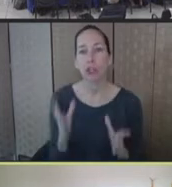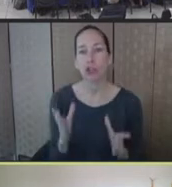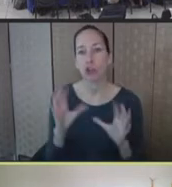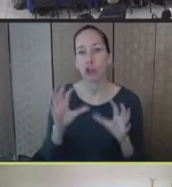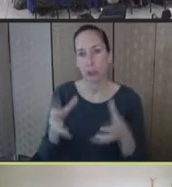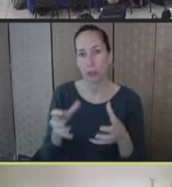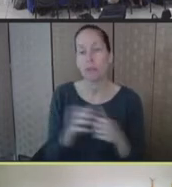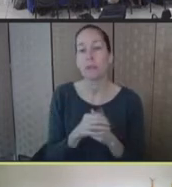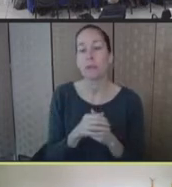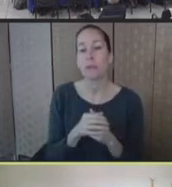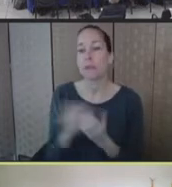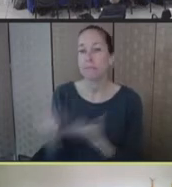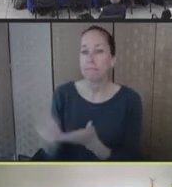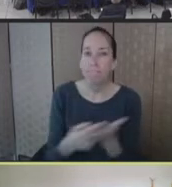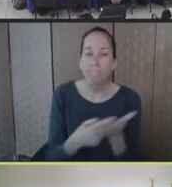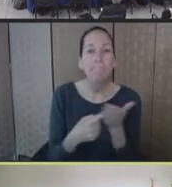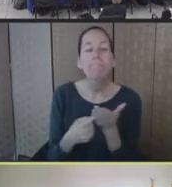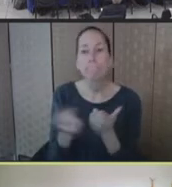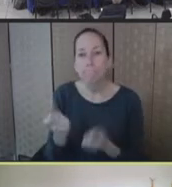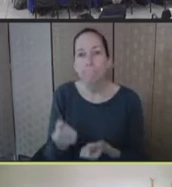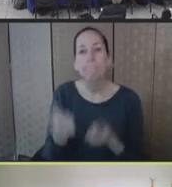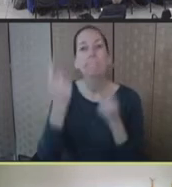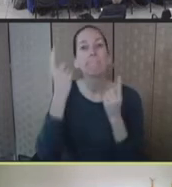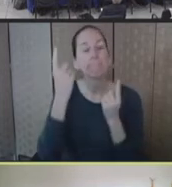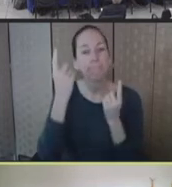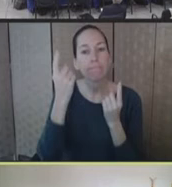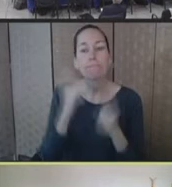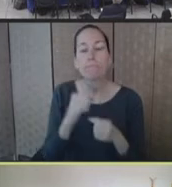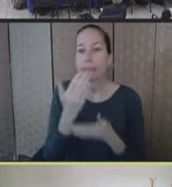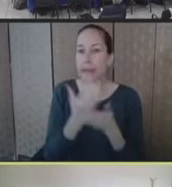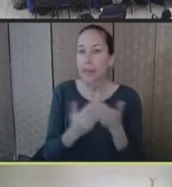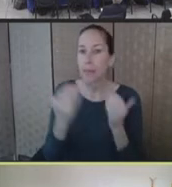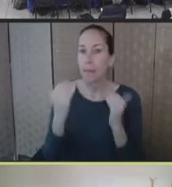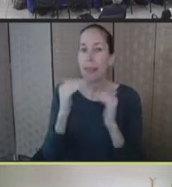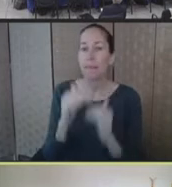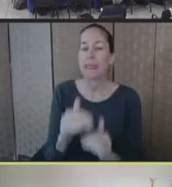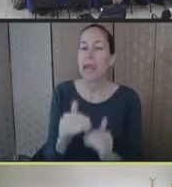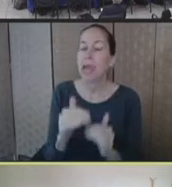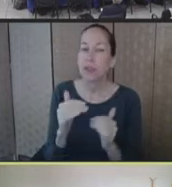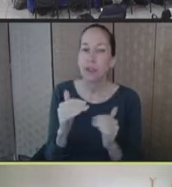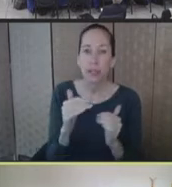understanding from the beginning that some of the limitations of our existing distribution